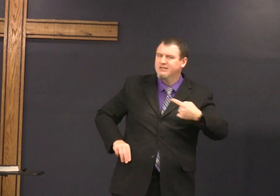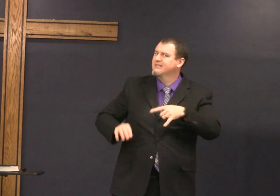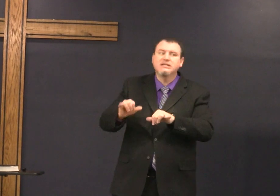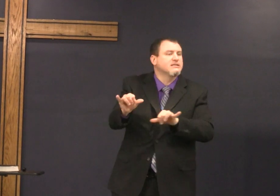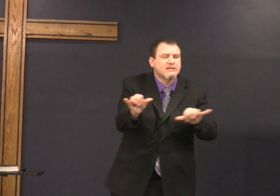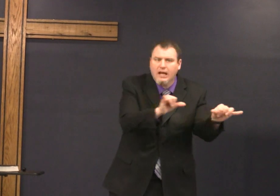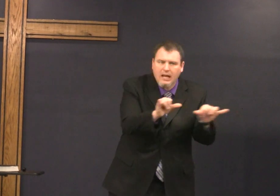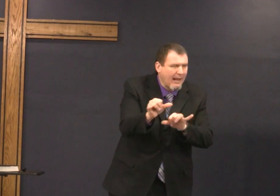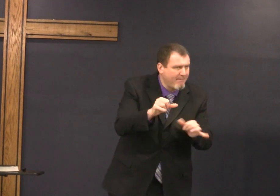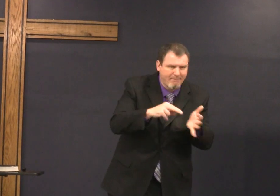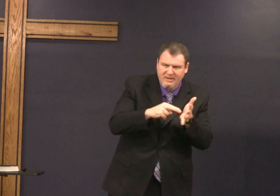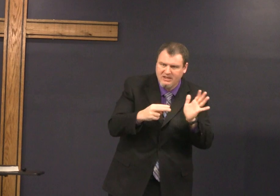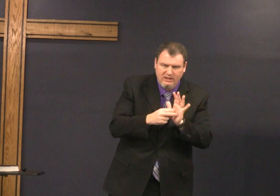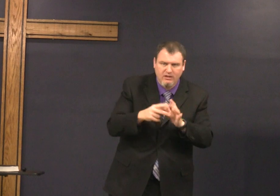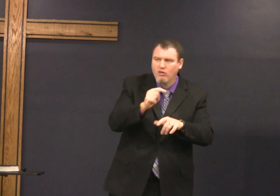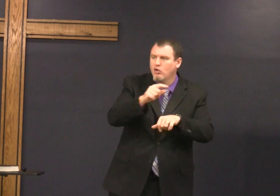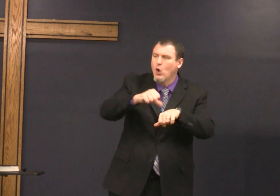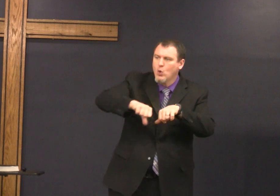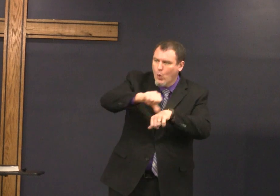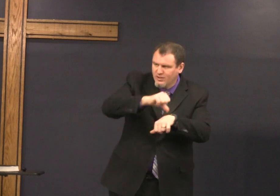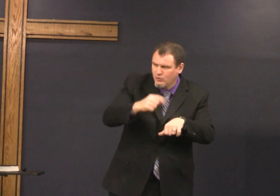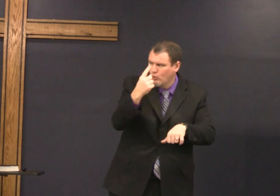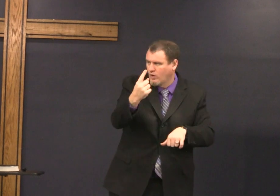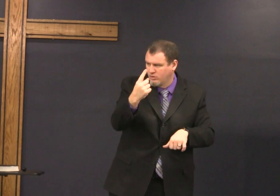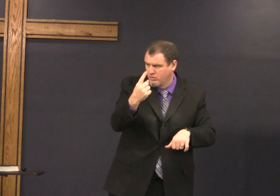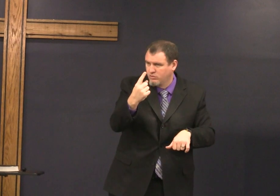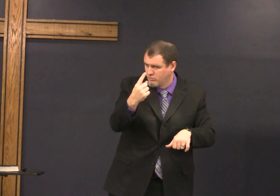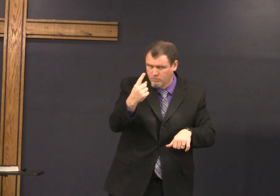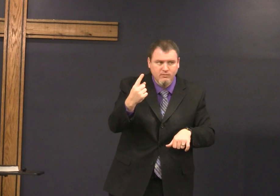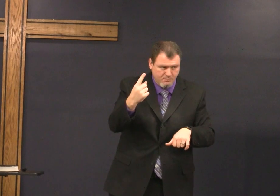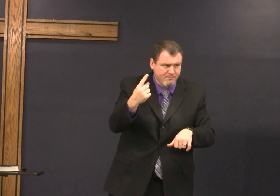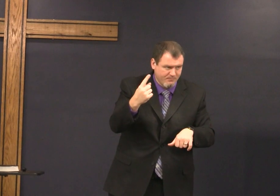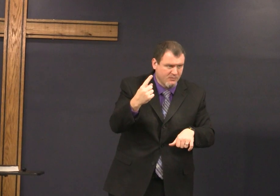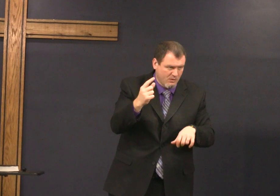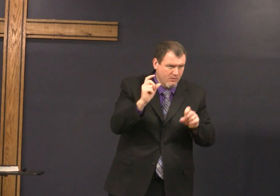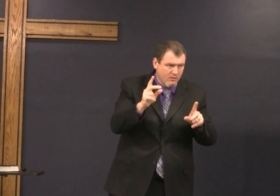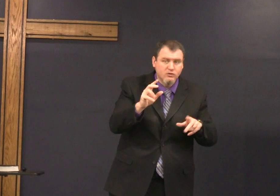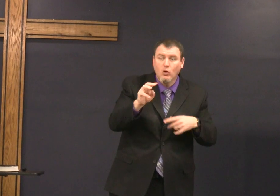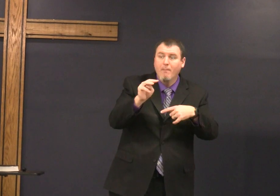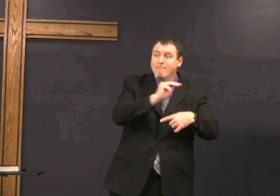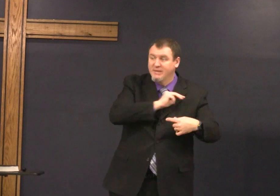it means the Messiah is it's the same meaning it's the anointed one is what it really means